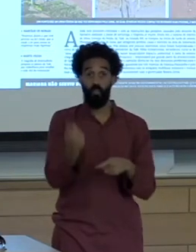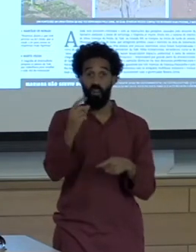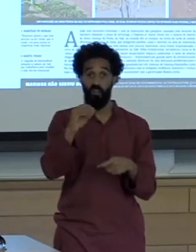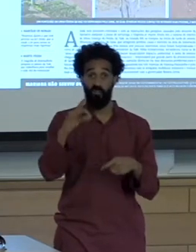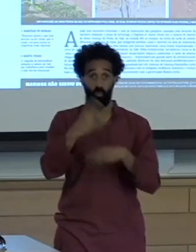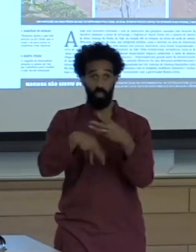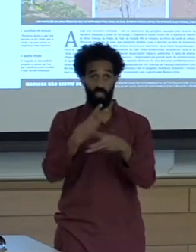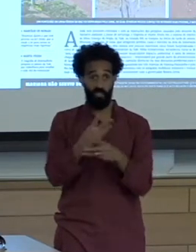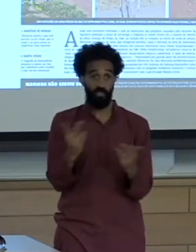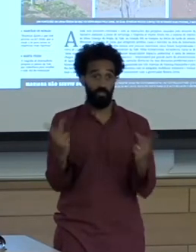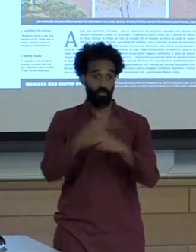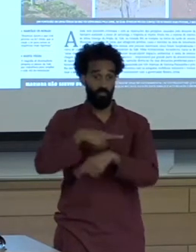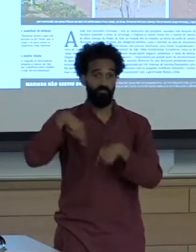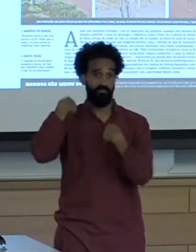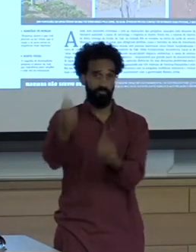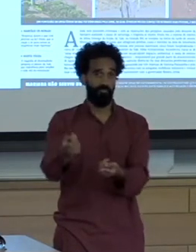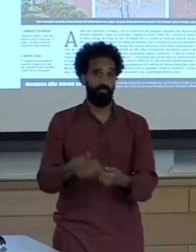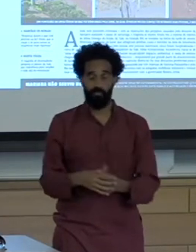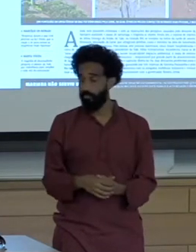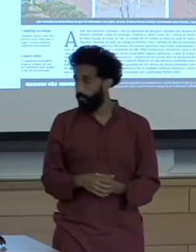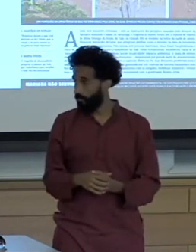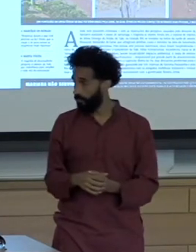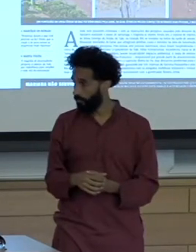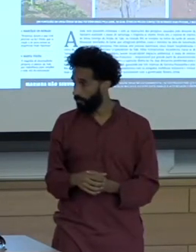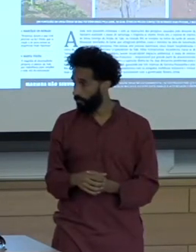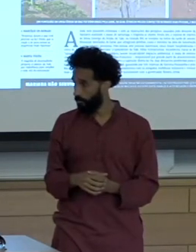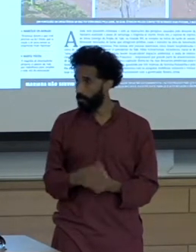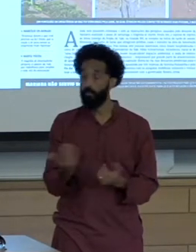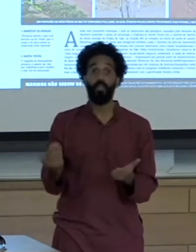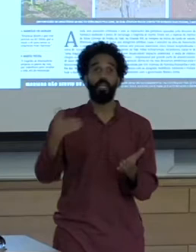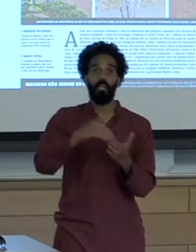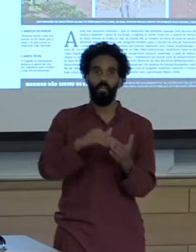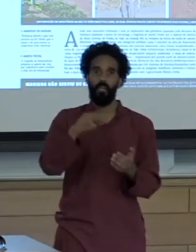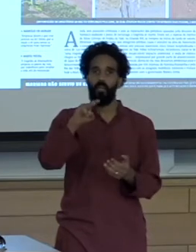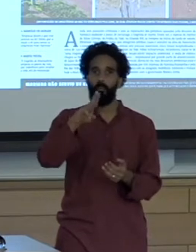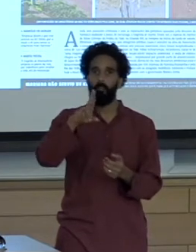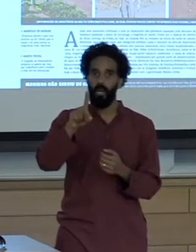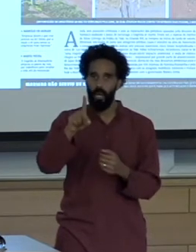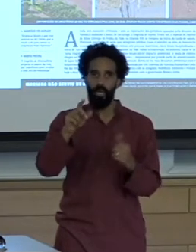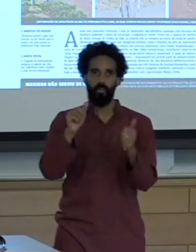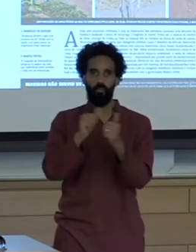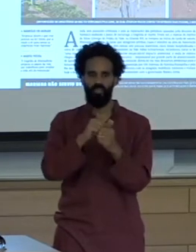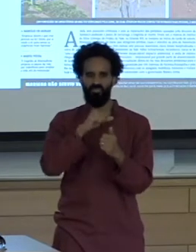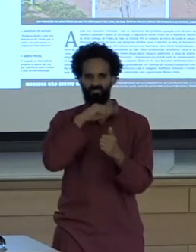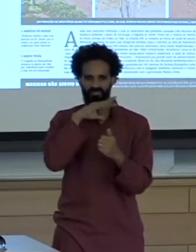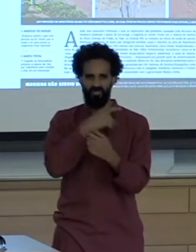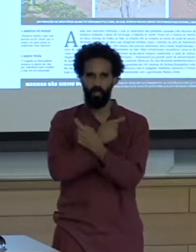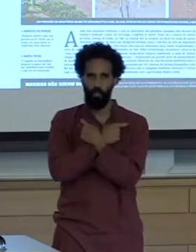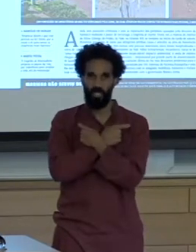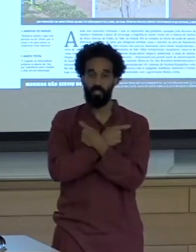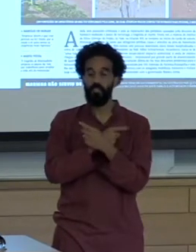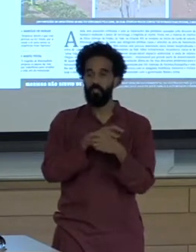Again we saw a muddy toxic sludge wash over and engulf the village of blue Maggio